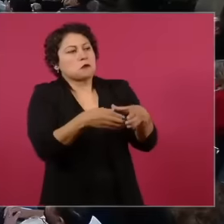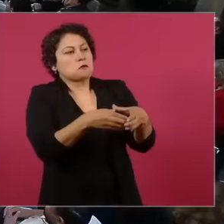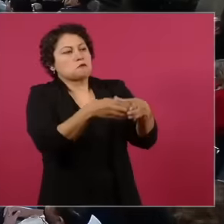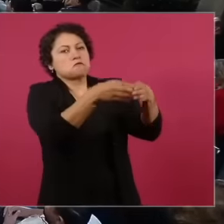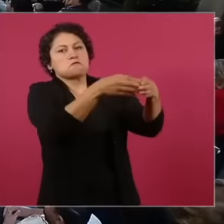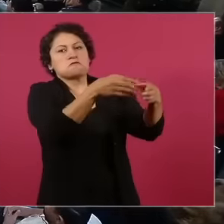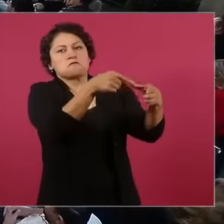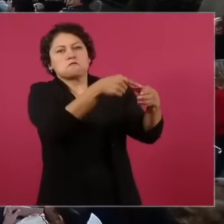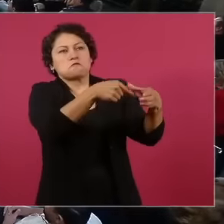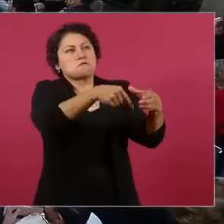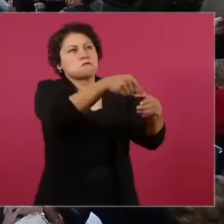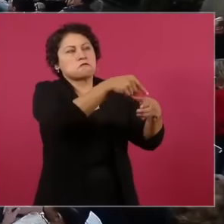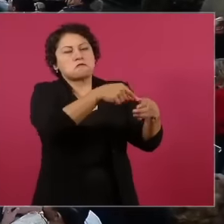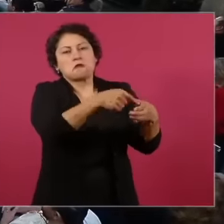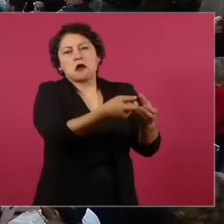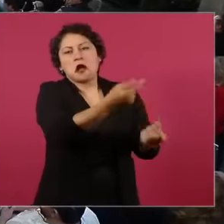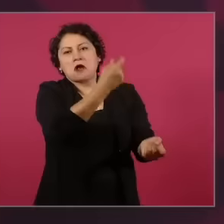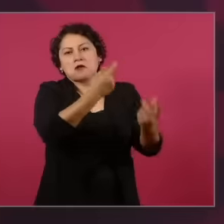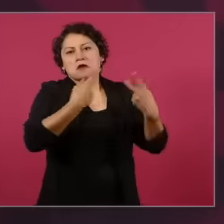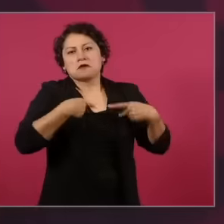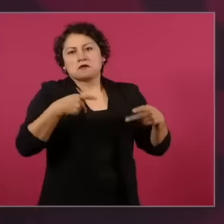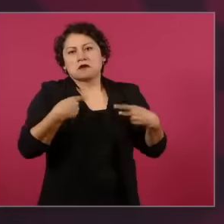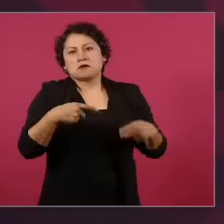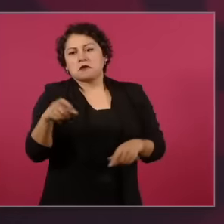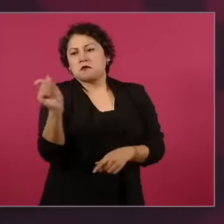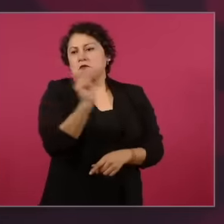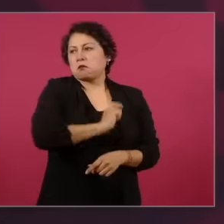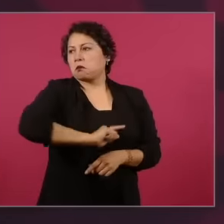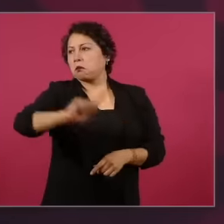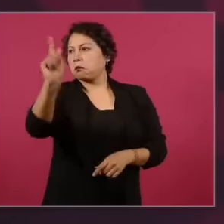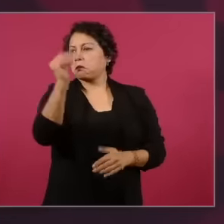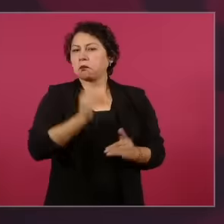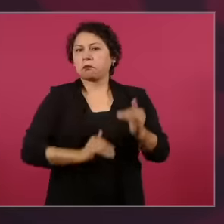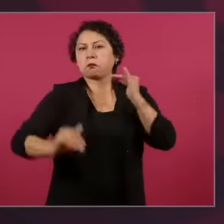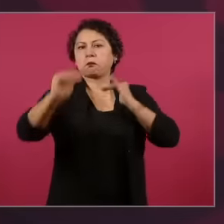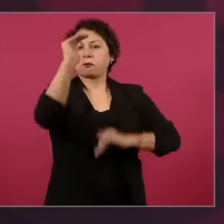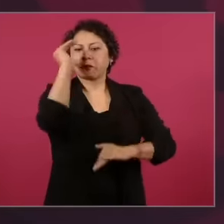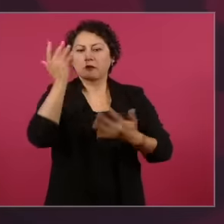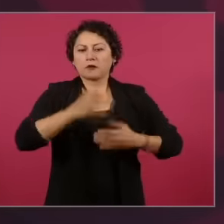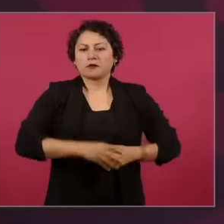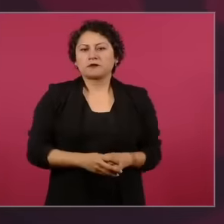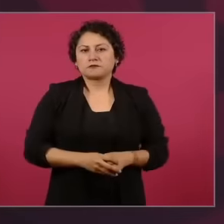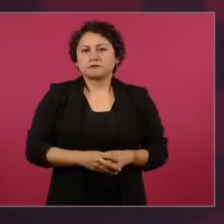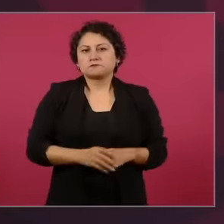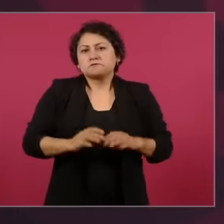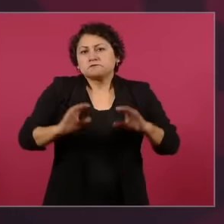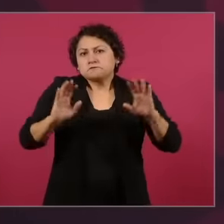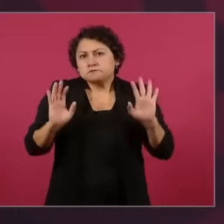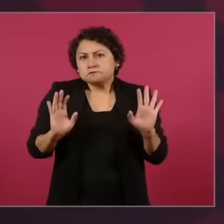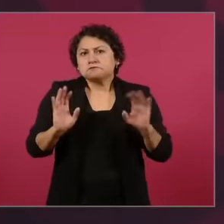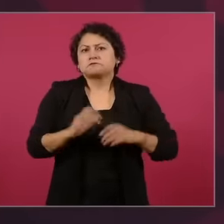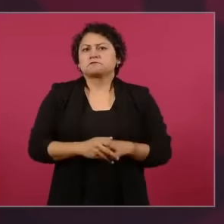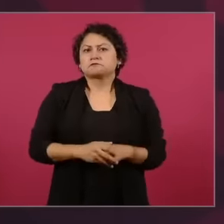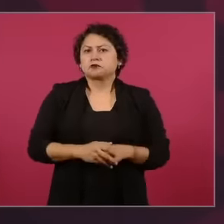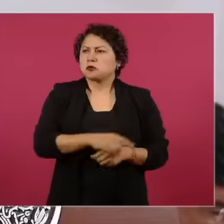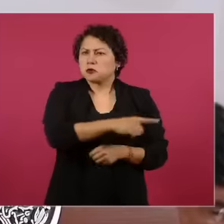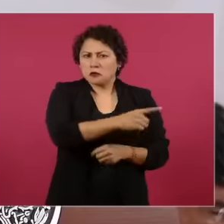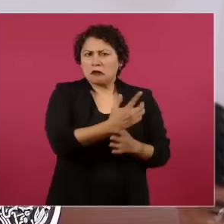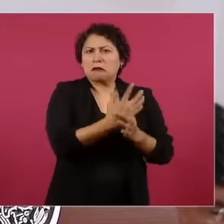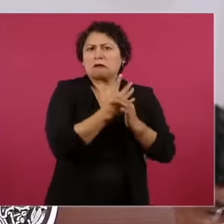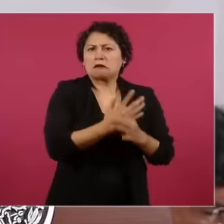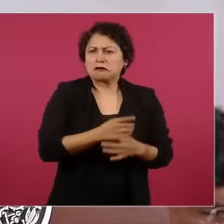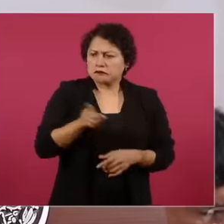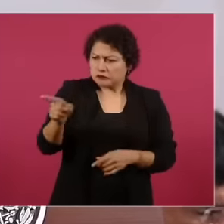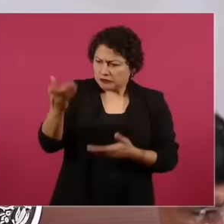media outlets they say that this man is a tyrant, a quasi-dictator and that in Mexico is